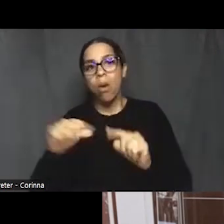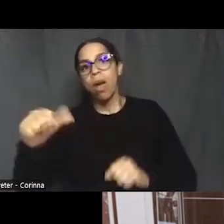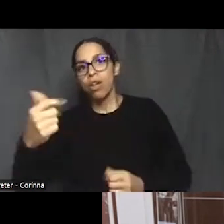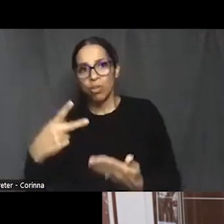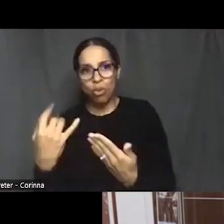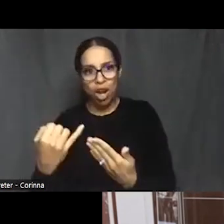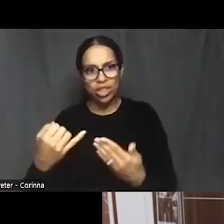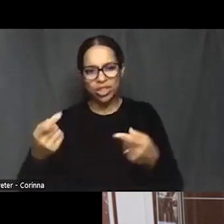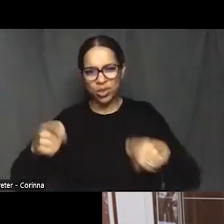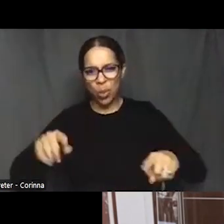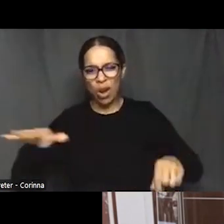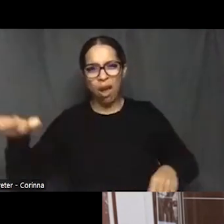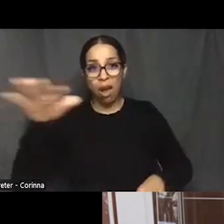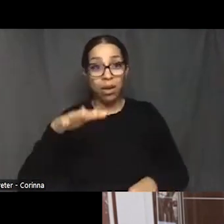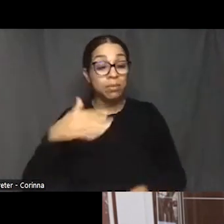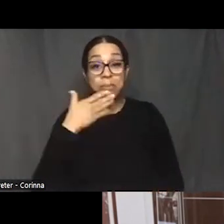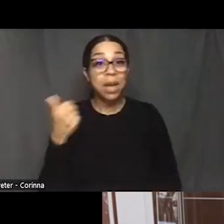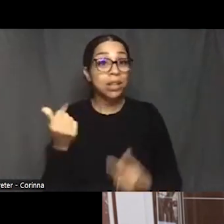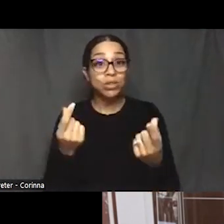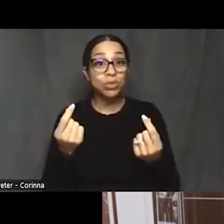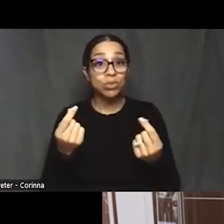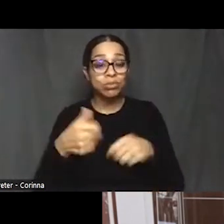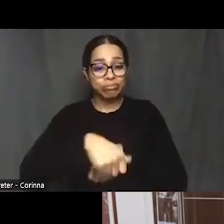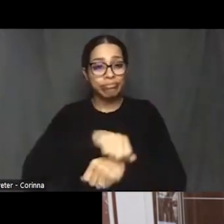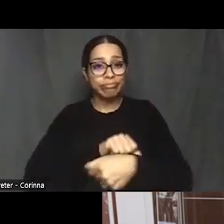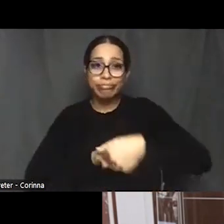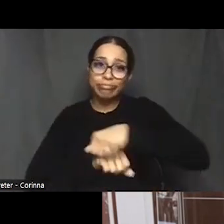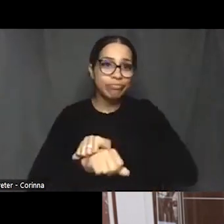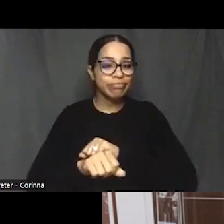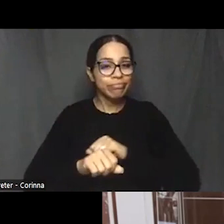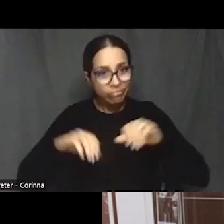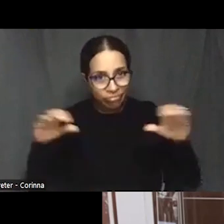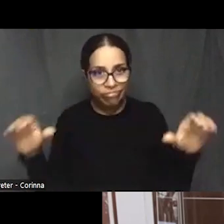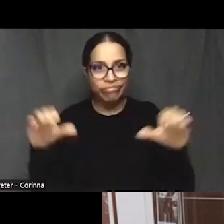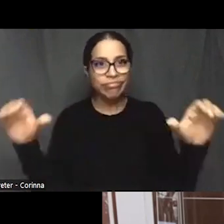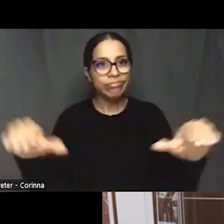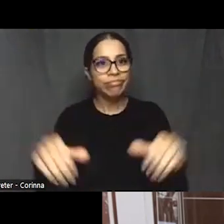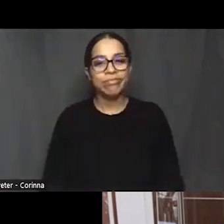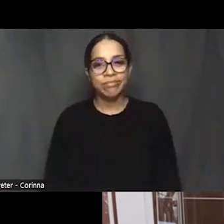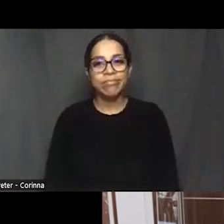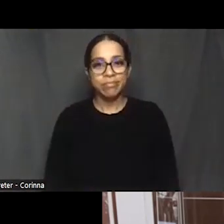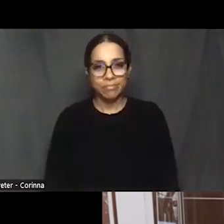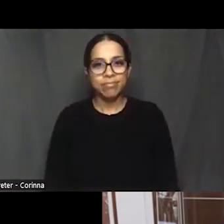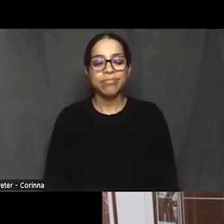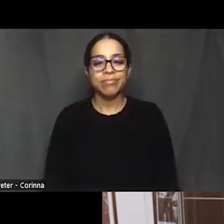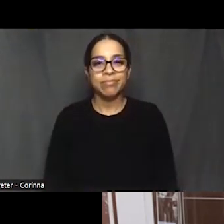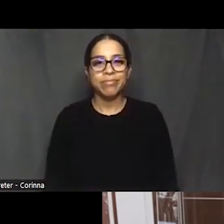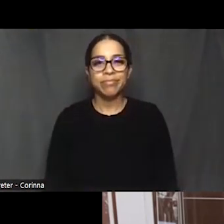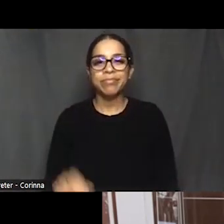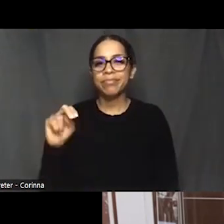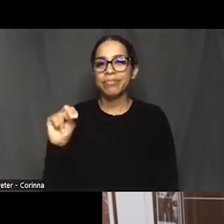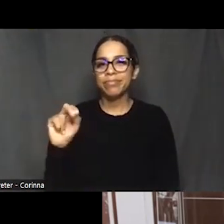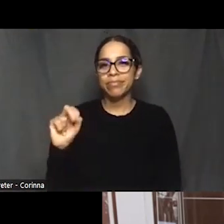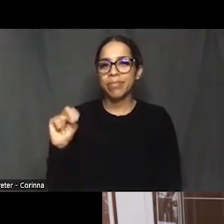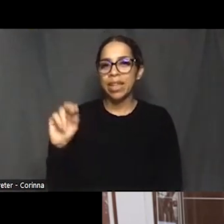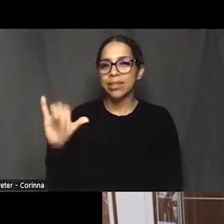just roll up your sleeves Fantastic. So let me ask you one other question.